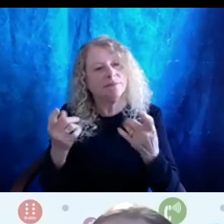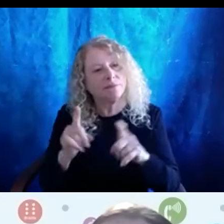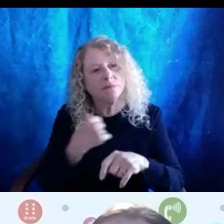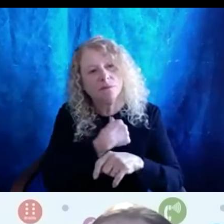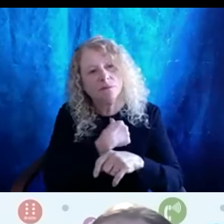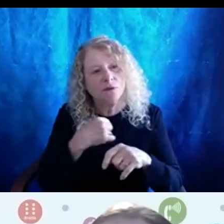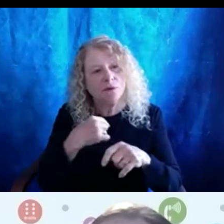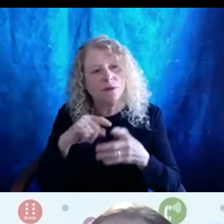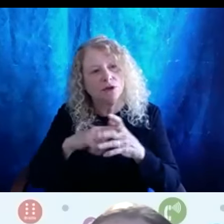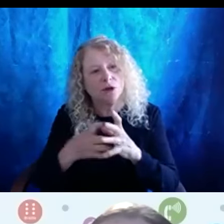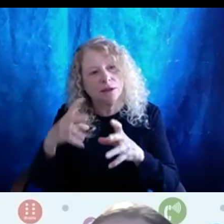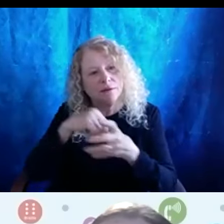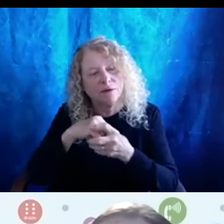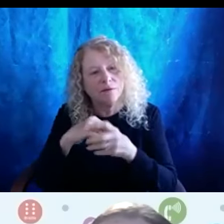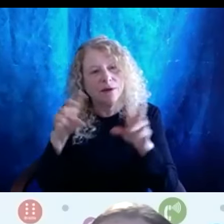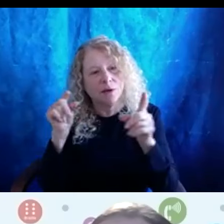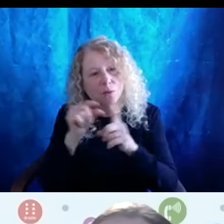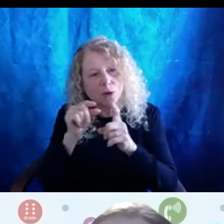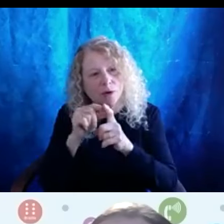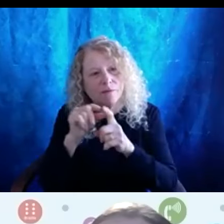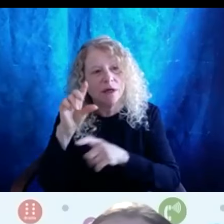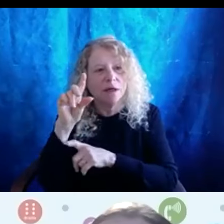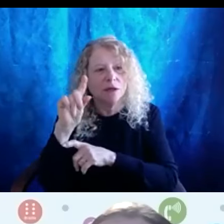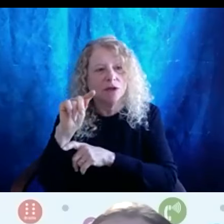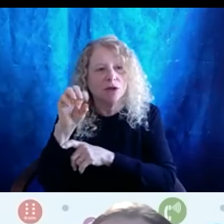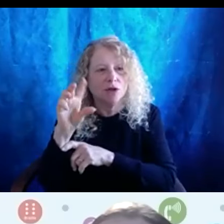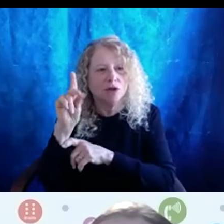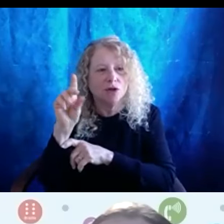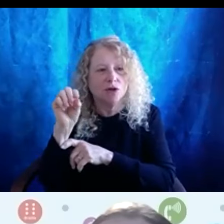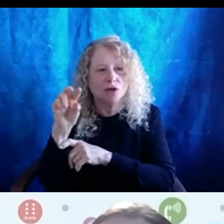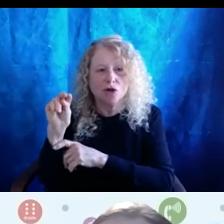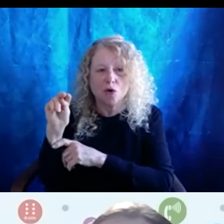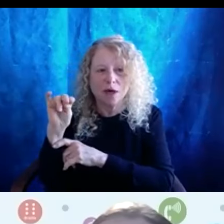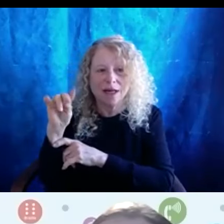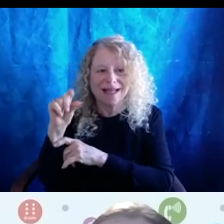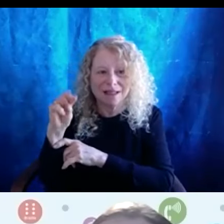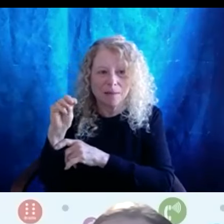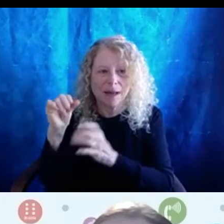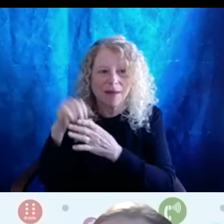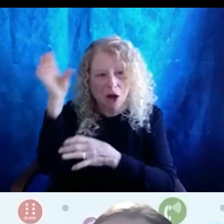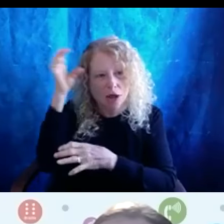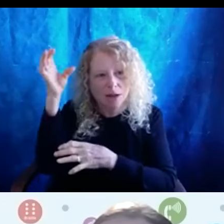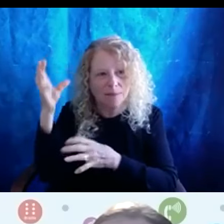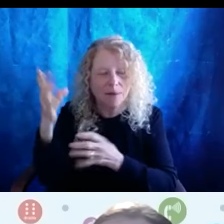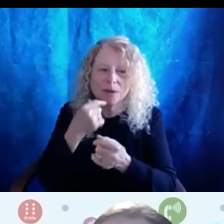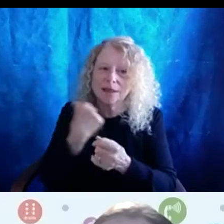the term and concept of tokenism. And I want to really speak that in that that's not what we what we're